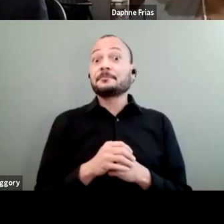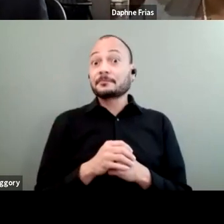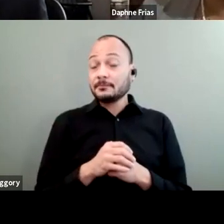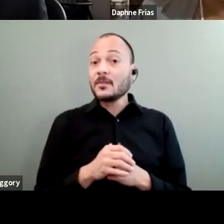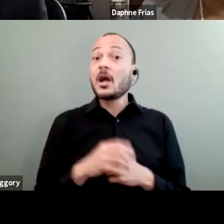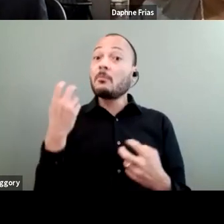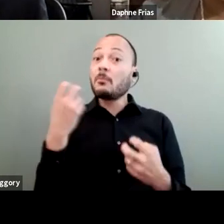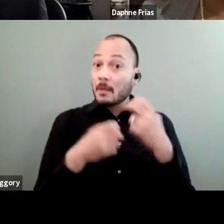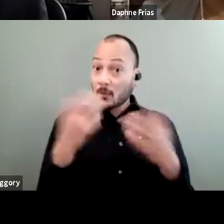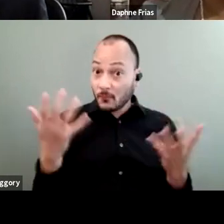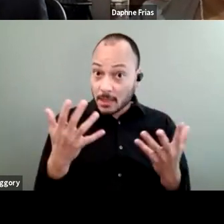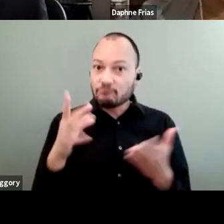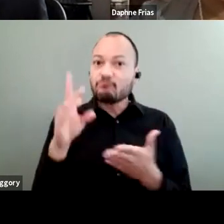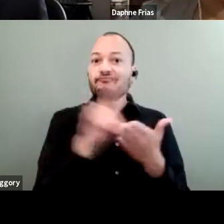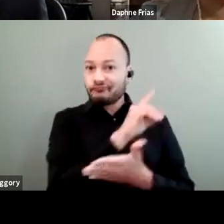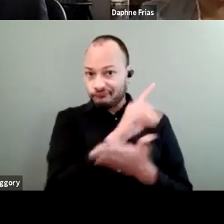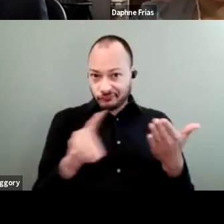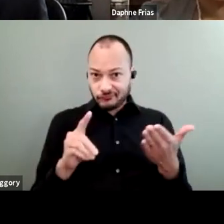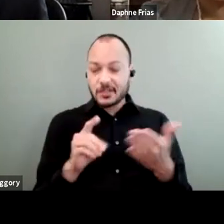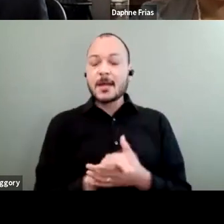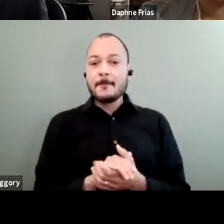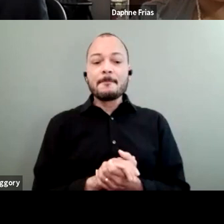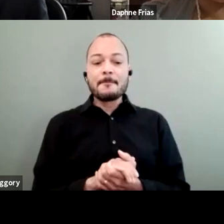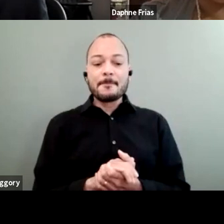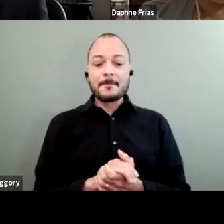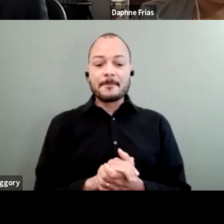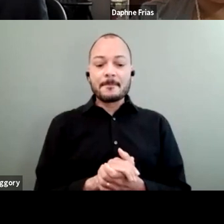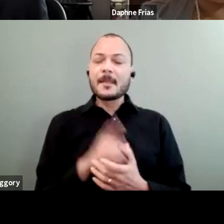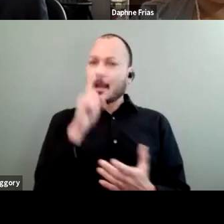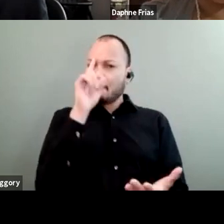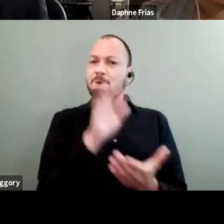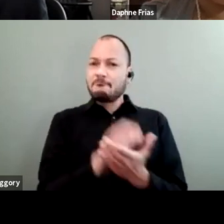And I believe that some grant makers,